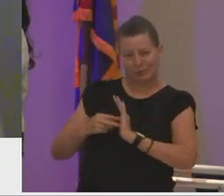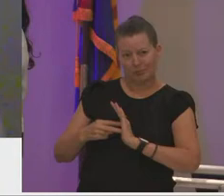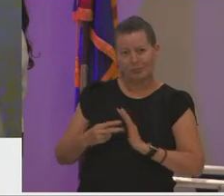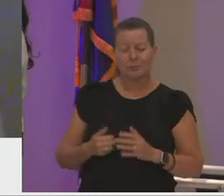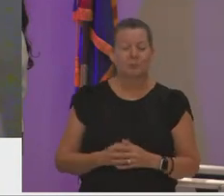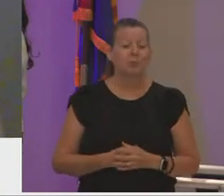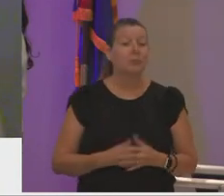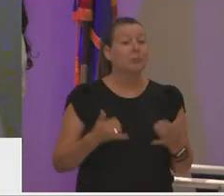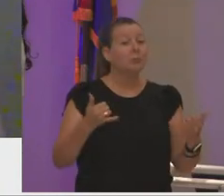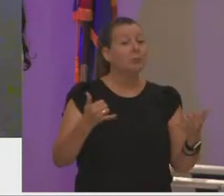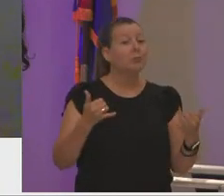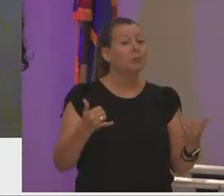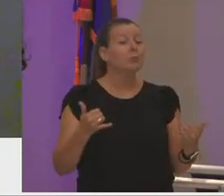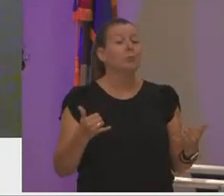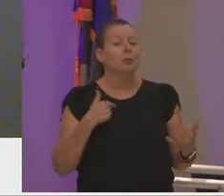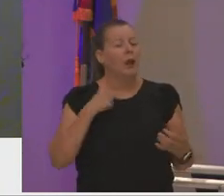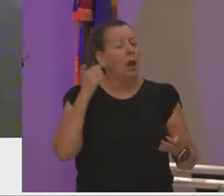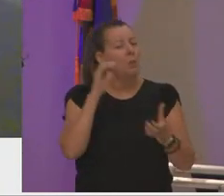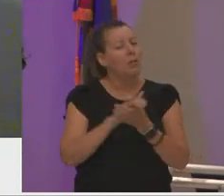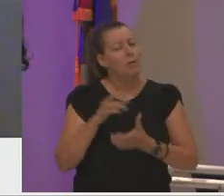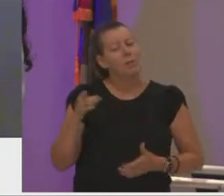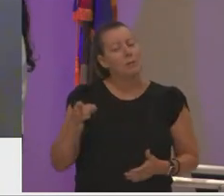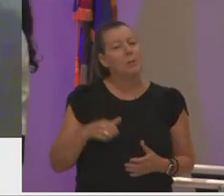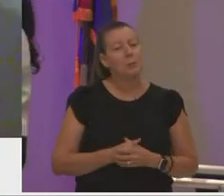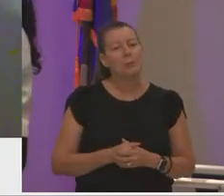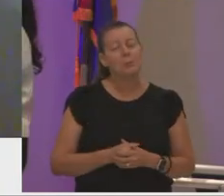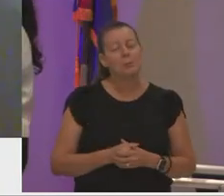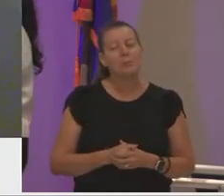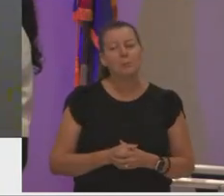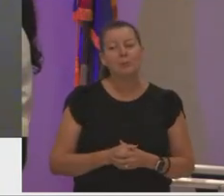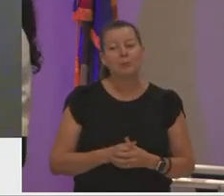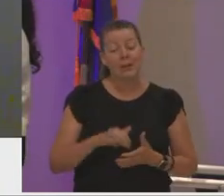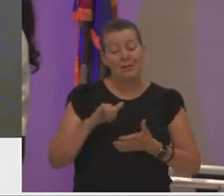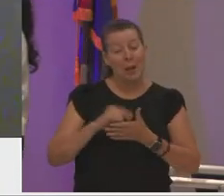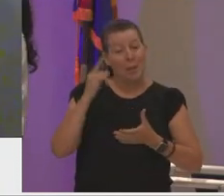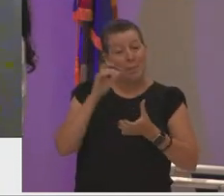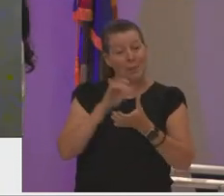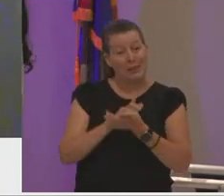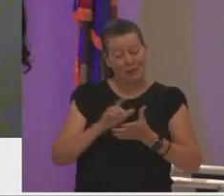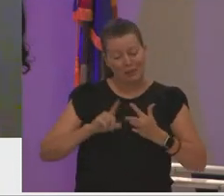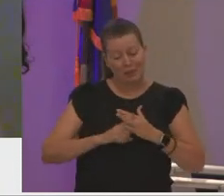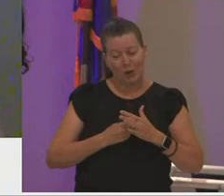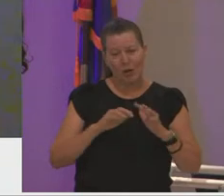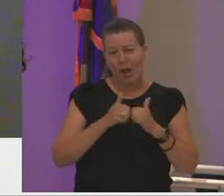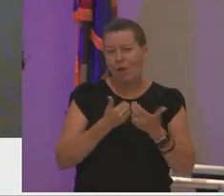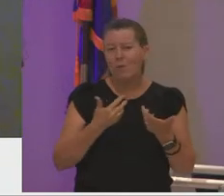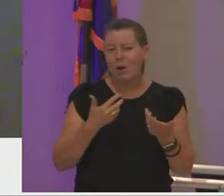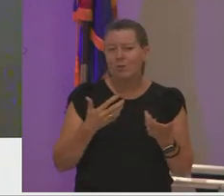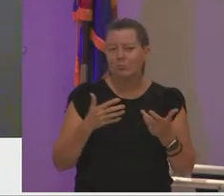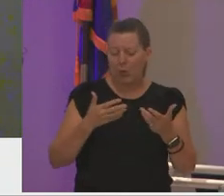today i believe him and that belief started with the confidence i gained in college